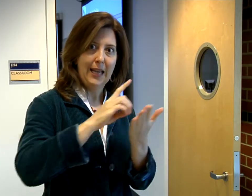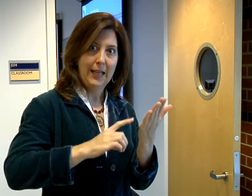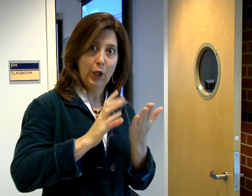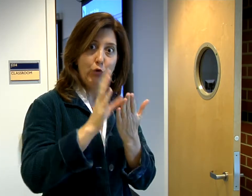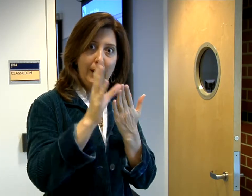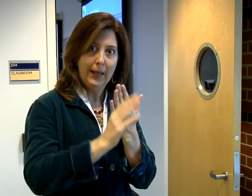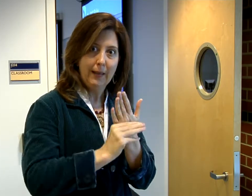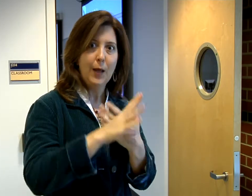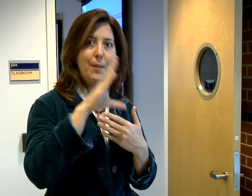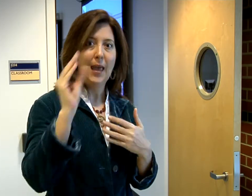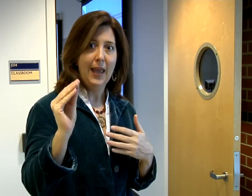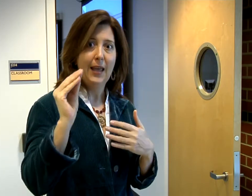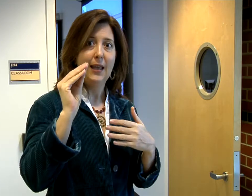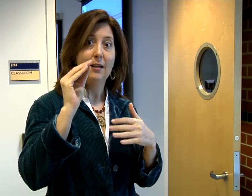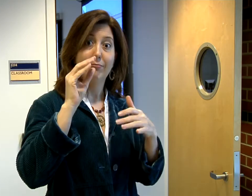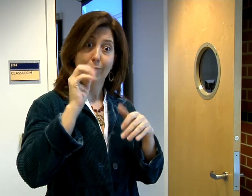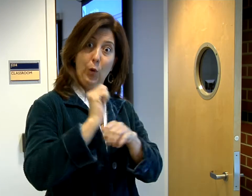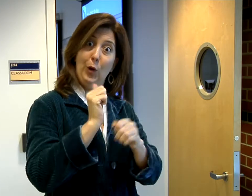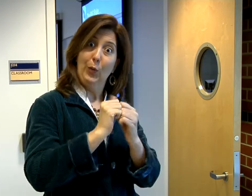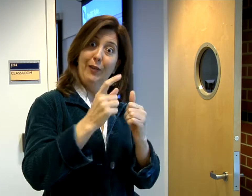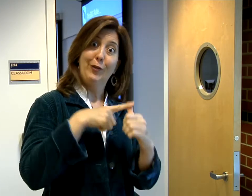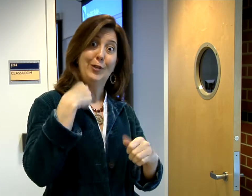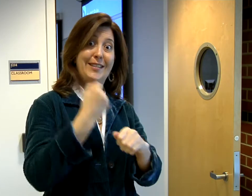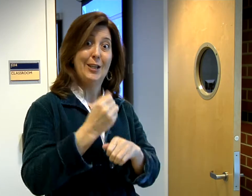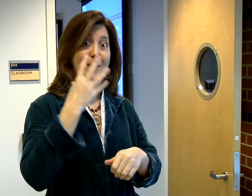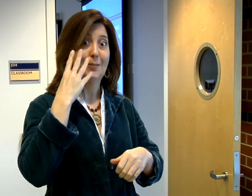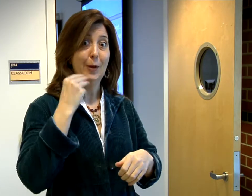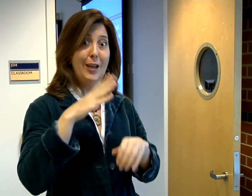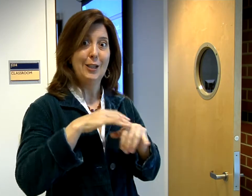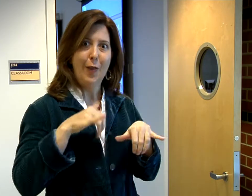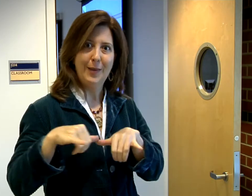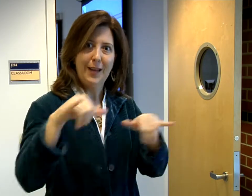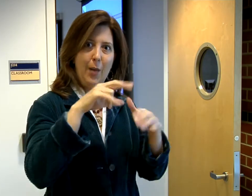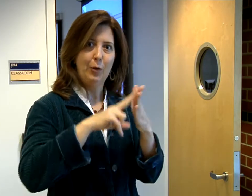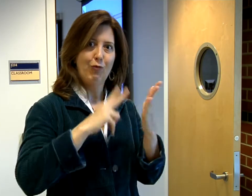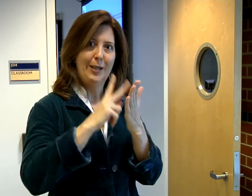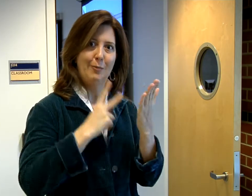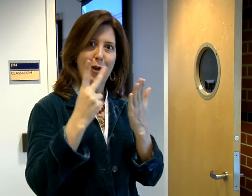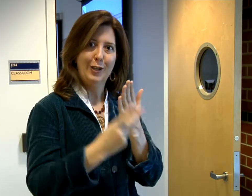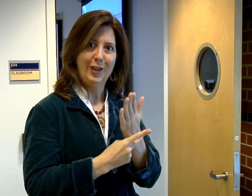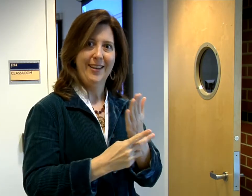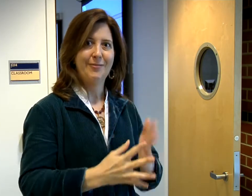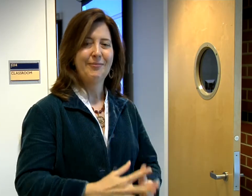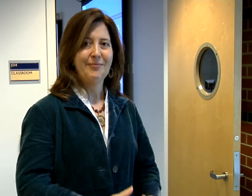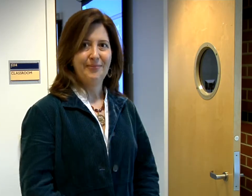on designing the curriculum; and they work with First Year Experience on the Common Reading program.